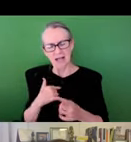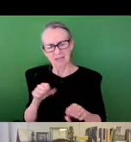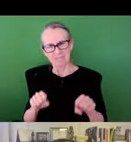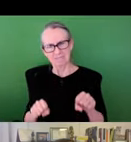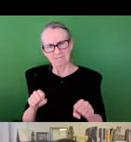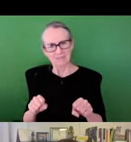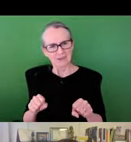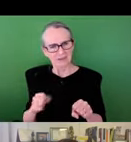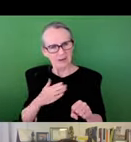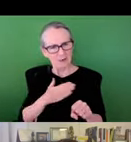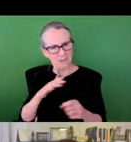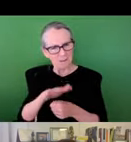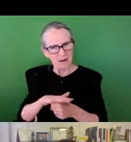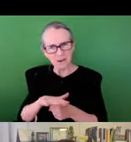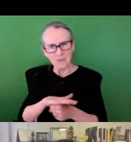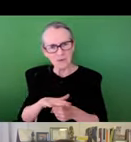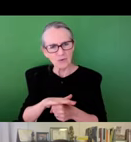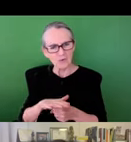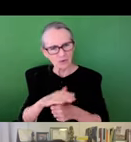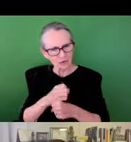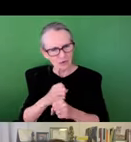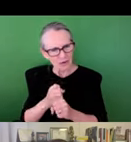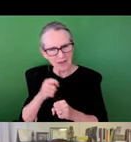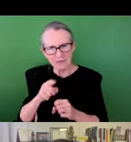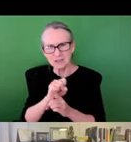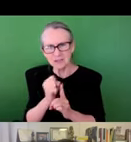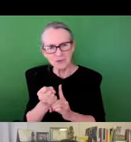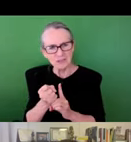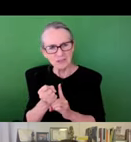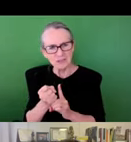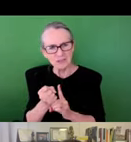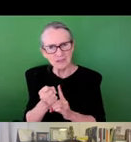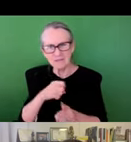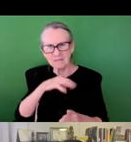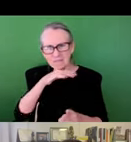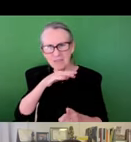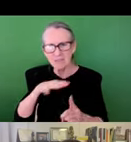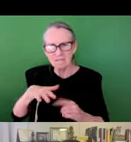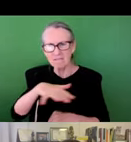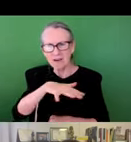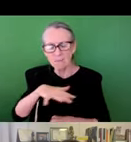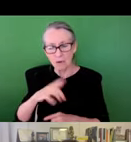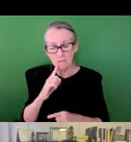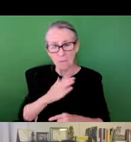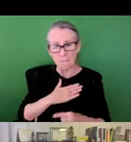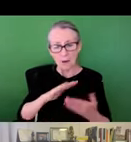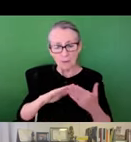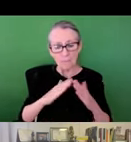of their infrastructure, and from that I began to question what was it about my neighborhood that created the circumstances